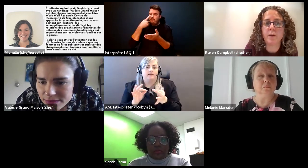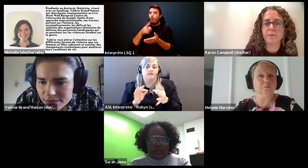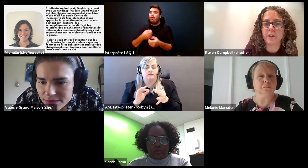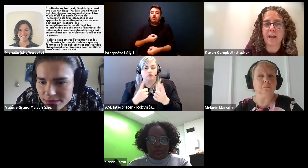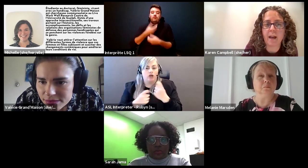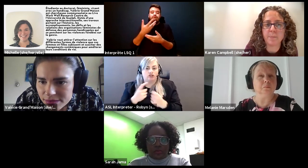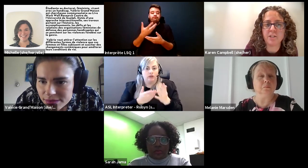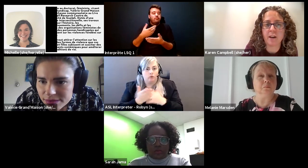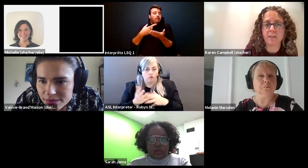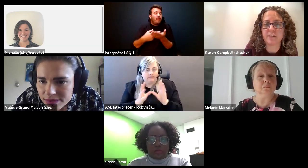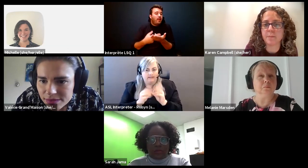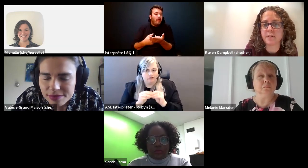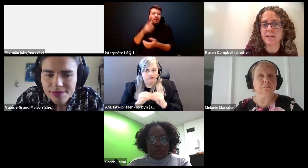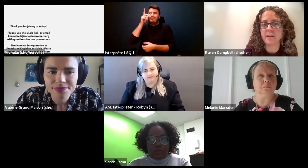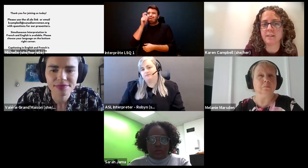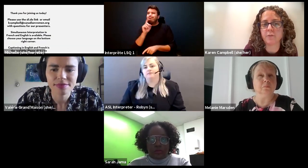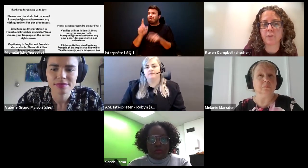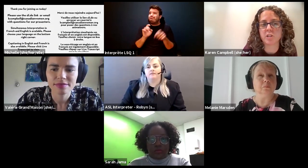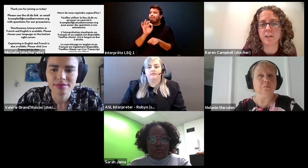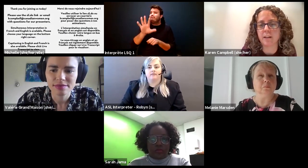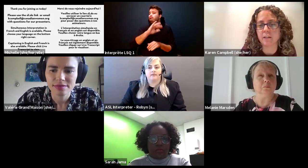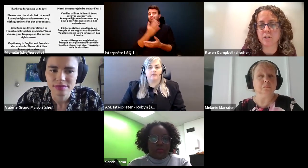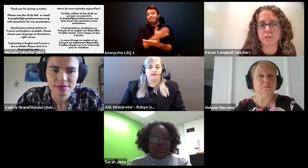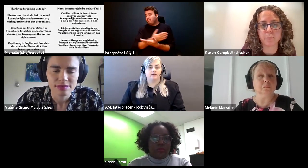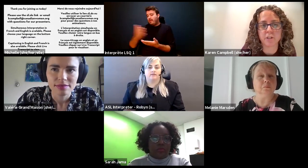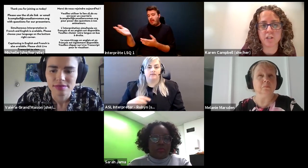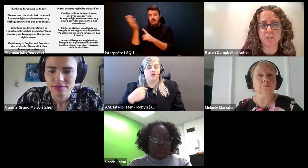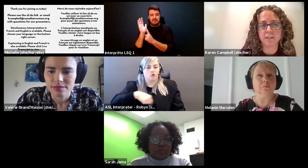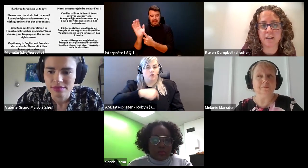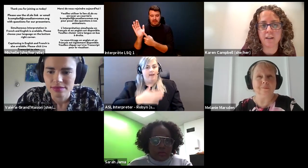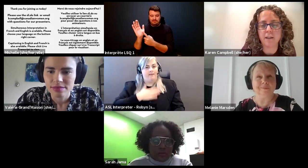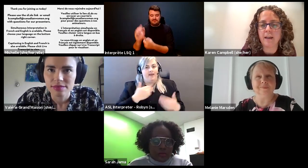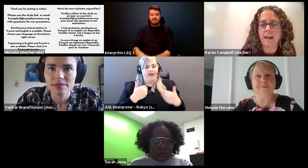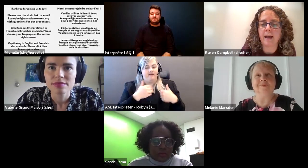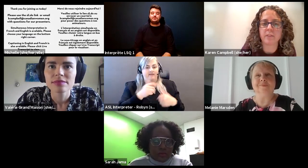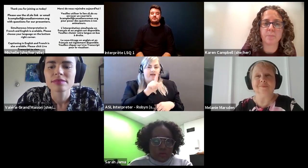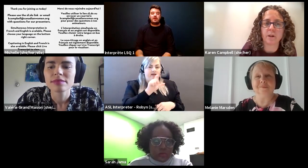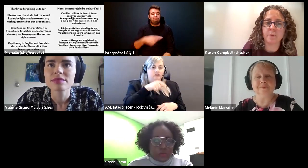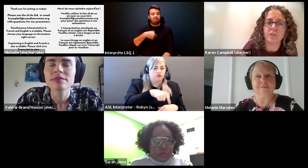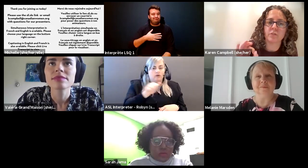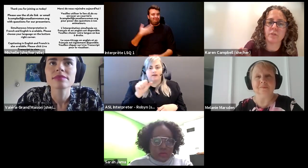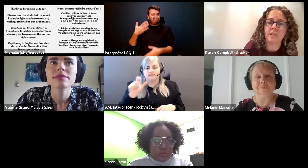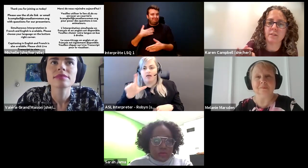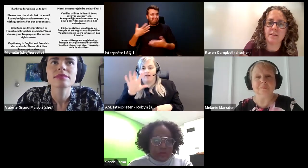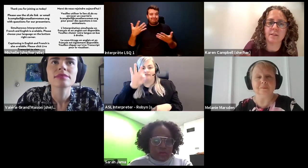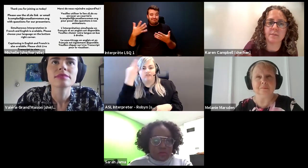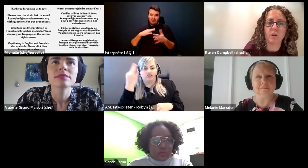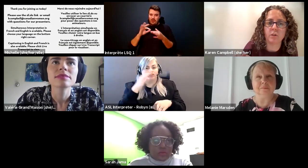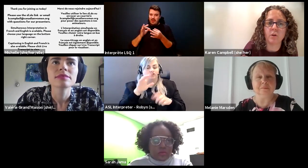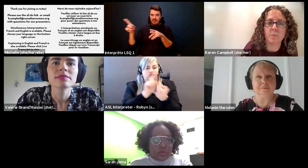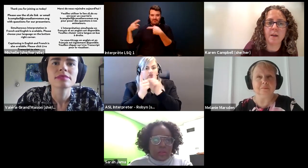Karen Campbell (she/her): we're very happy to have simultaneous French and English interpretation today at the bottom of your screen you'll see a small globe.